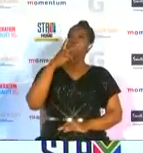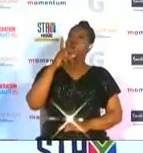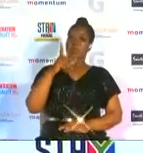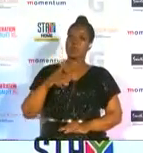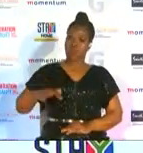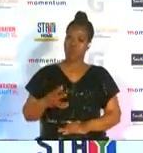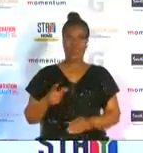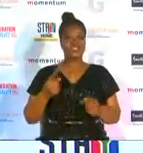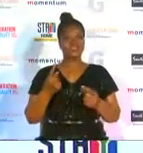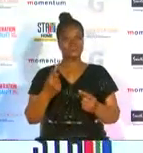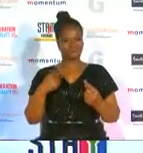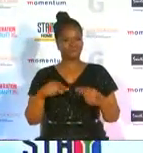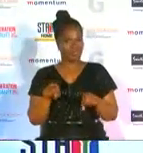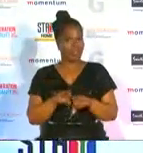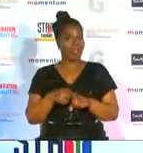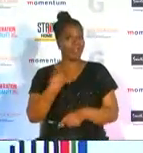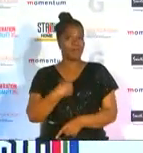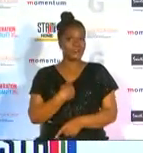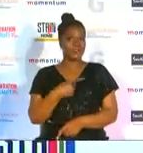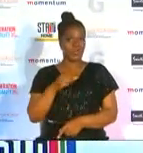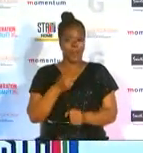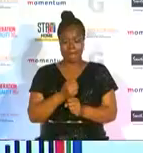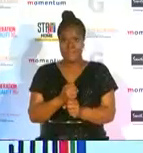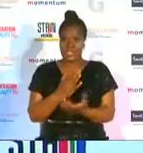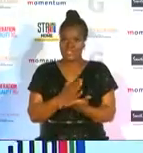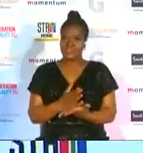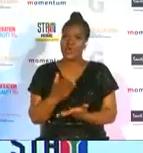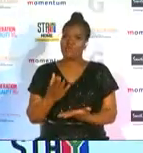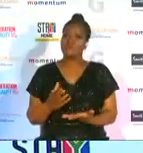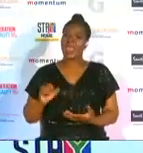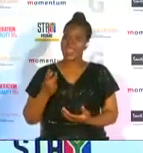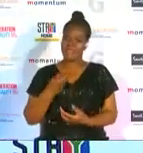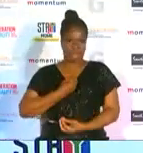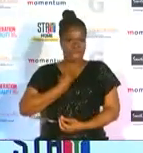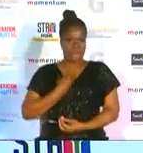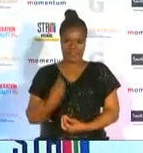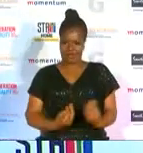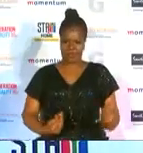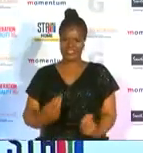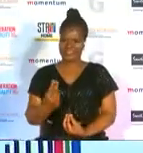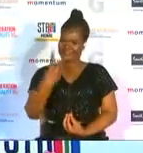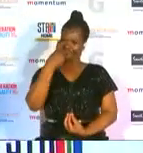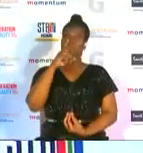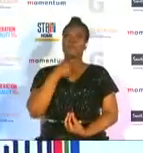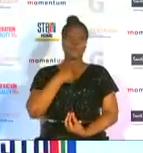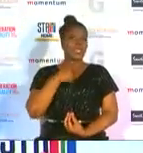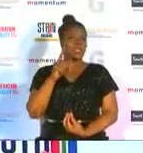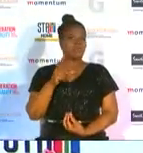who's intended so always make sure that when the young kids look up to look at me they see not only an athlete but they see a woman